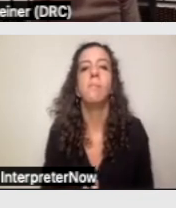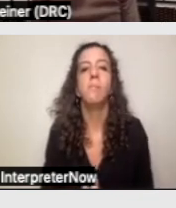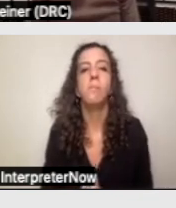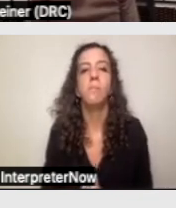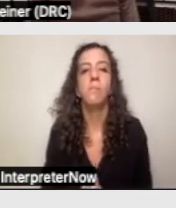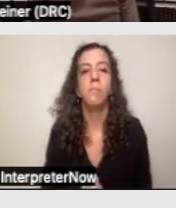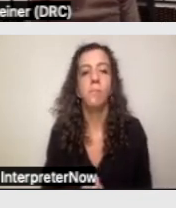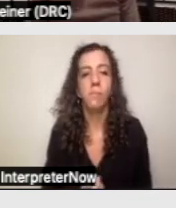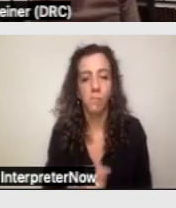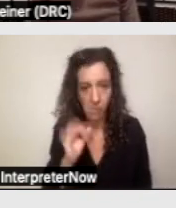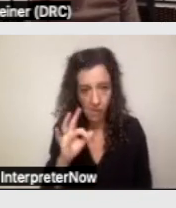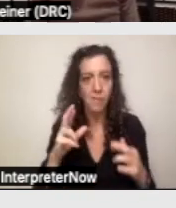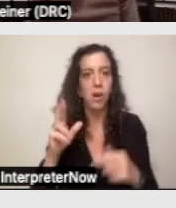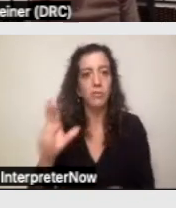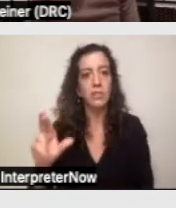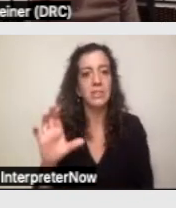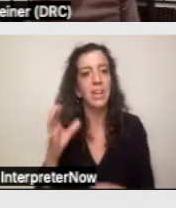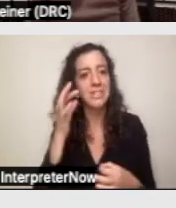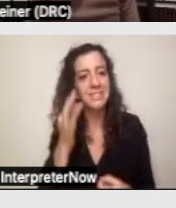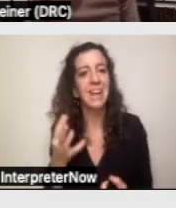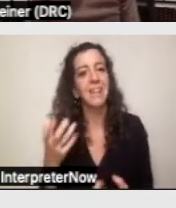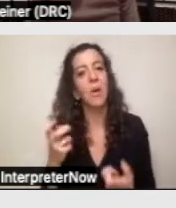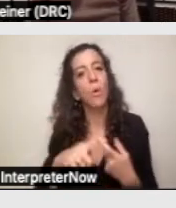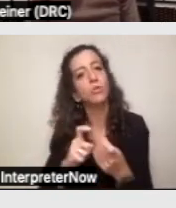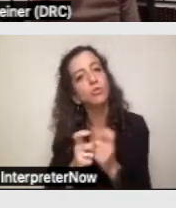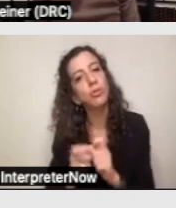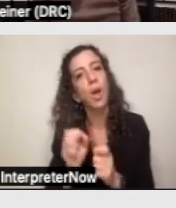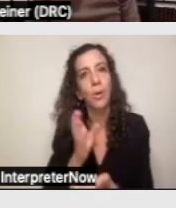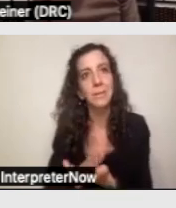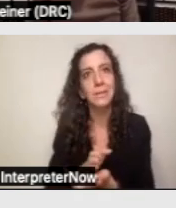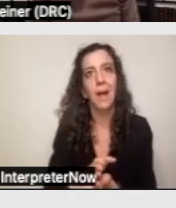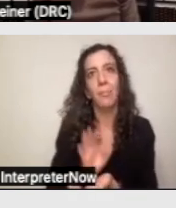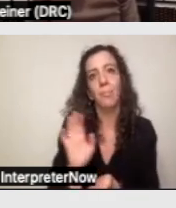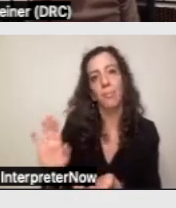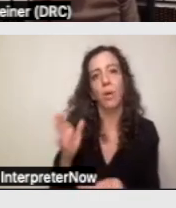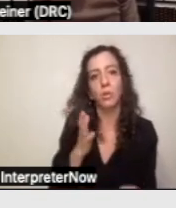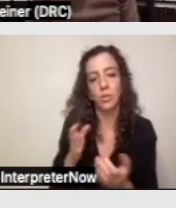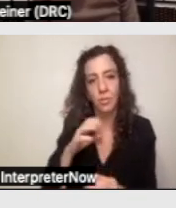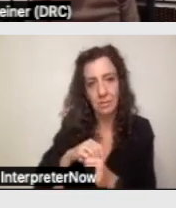that it wants to change or stop someone... stop a service in someone's IPP